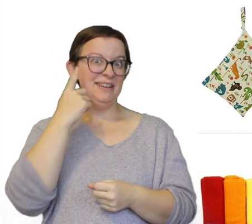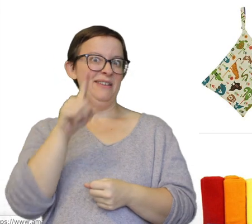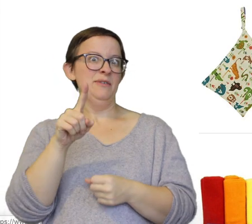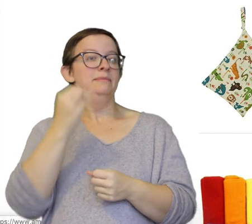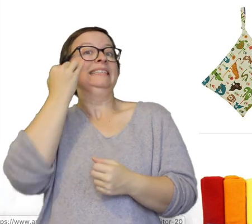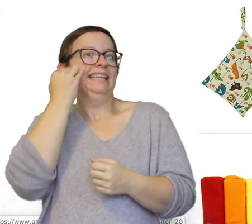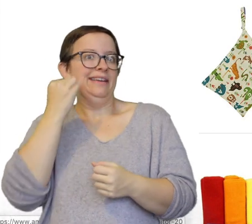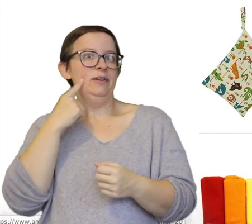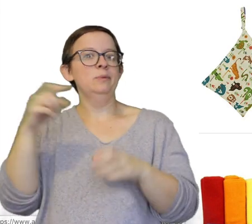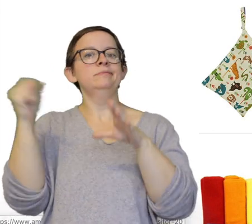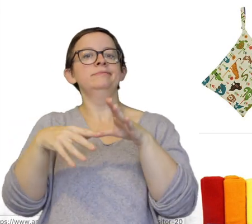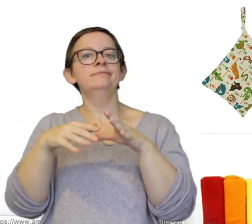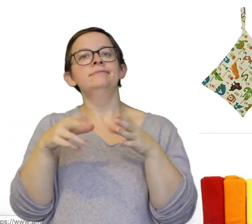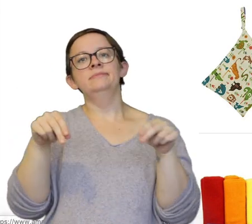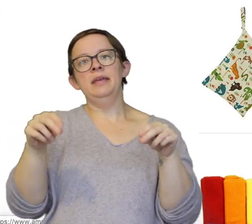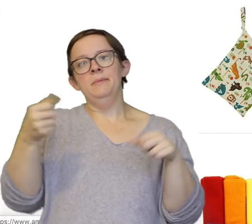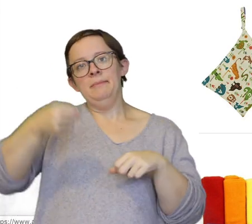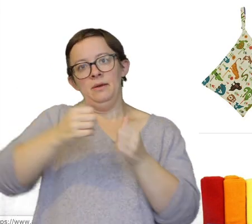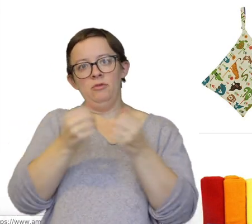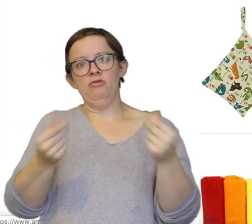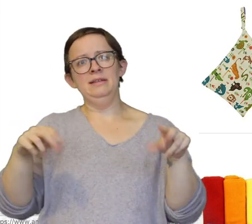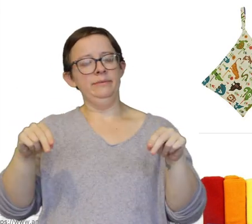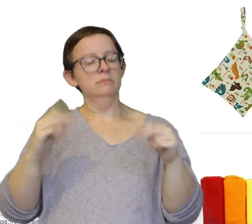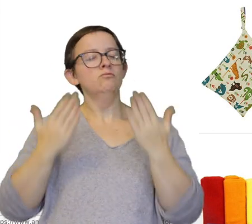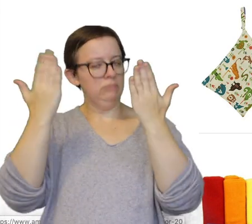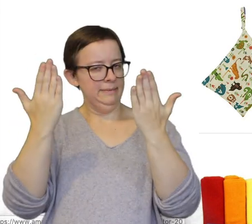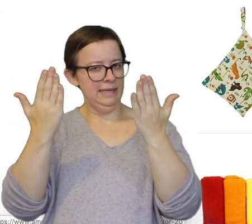for when we put in our diaper bag with our cloth diapers. Definitely recommend them.